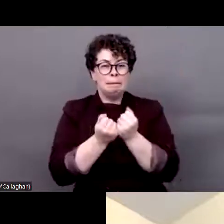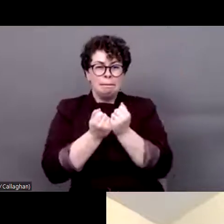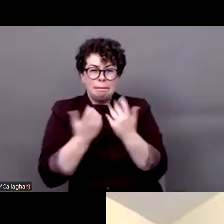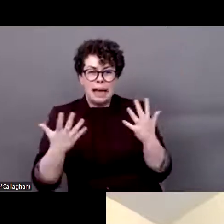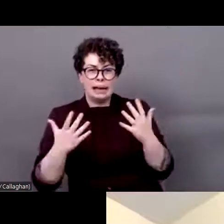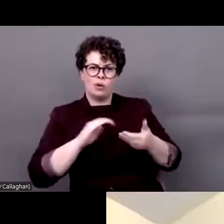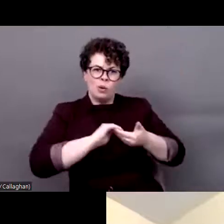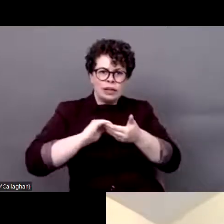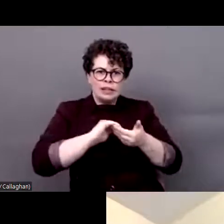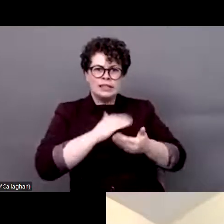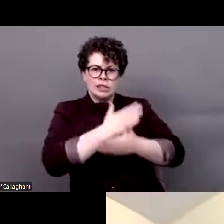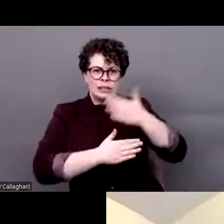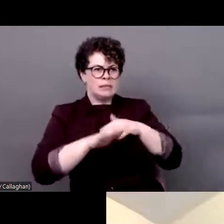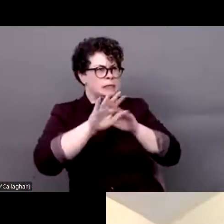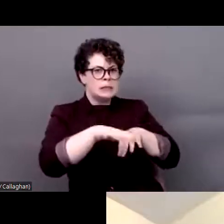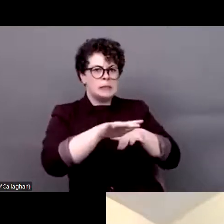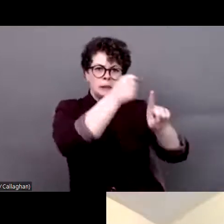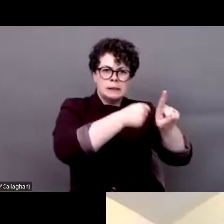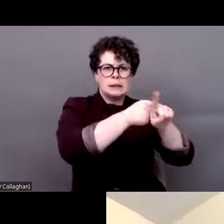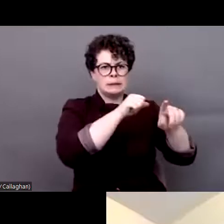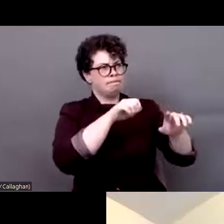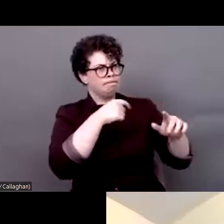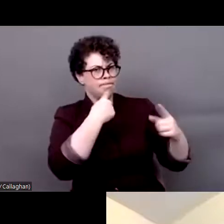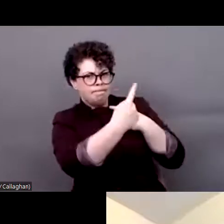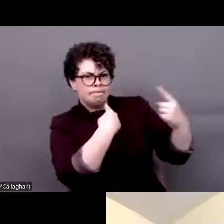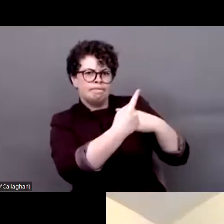with disabilities as well as inclusive program being